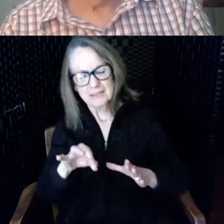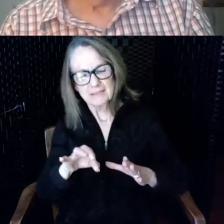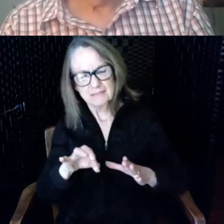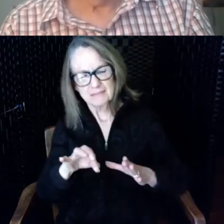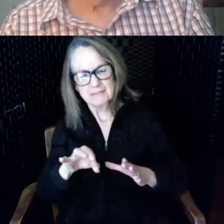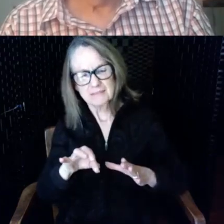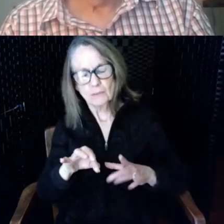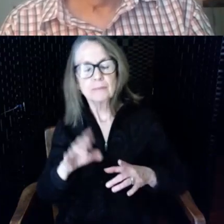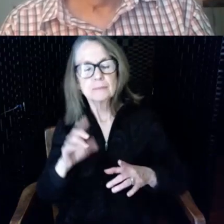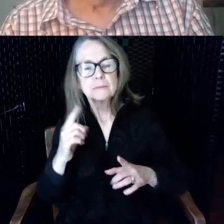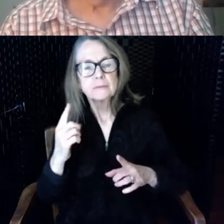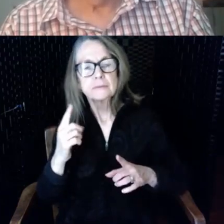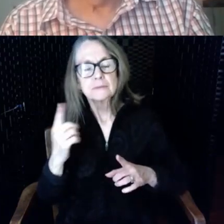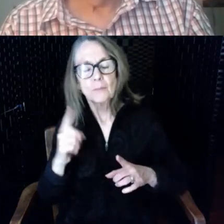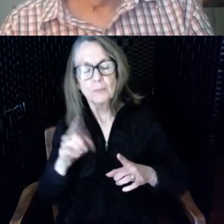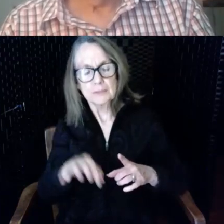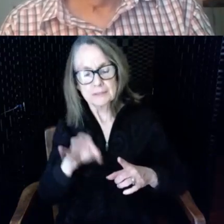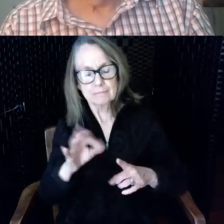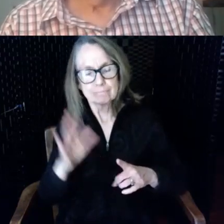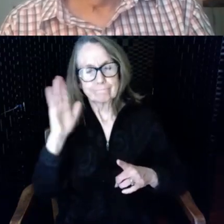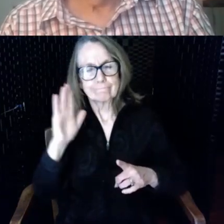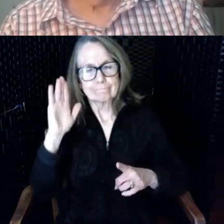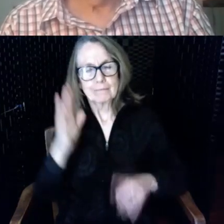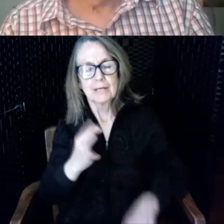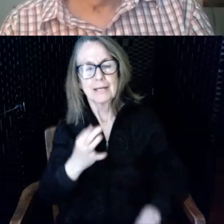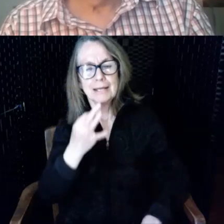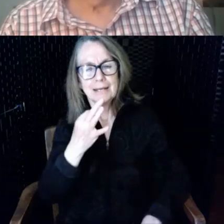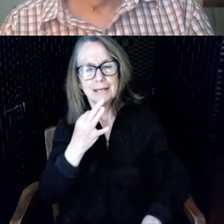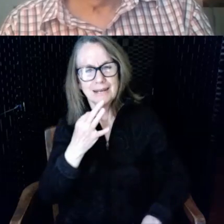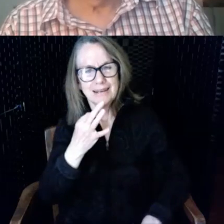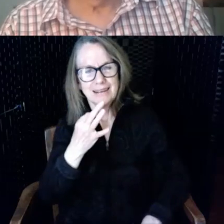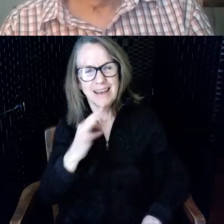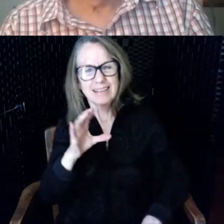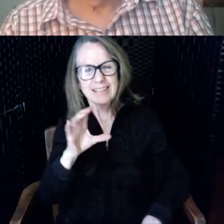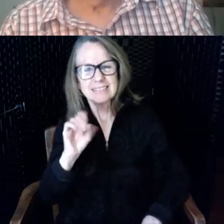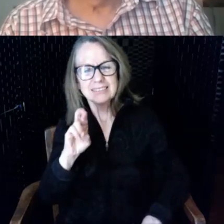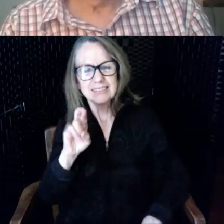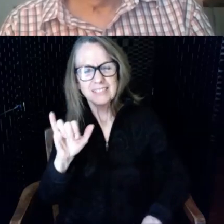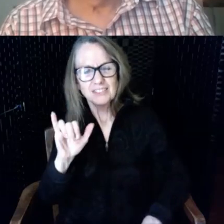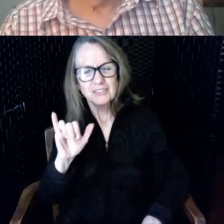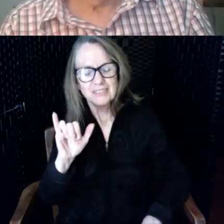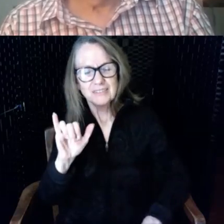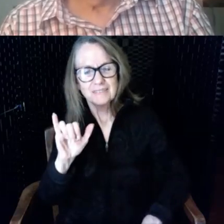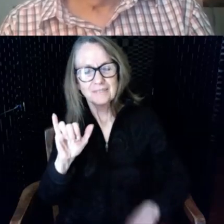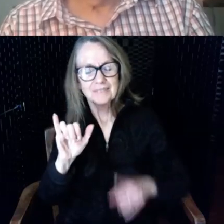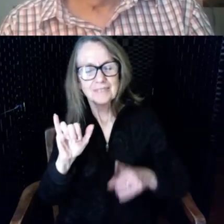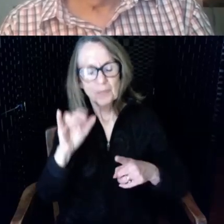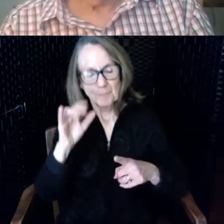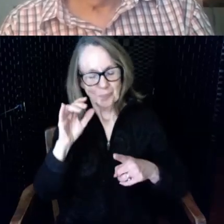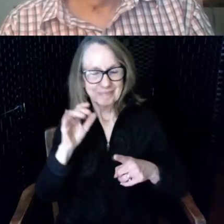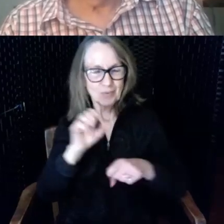Michael Faraday who anybody who's taken high school physics knows about since